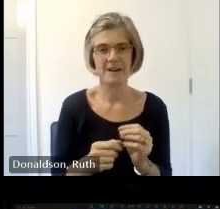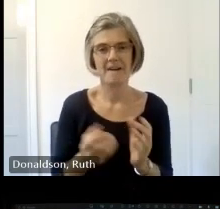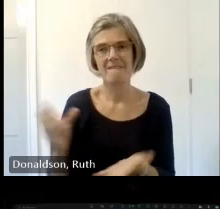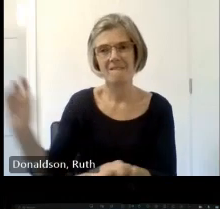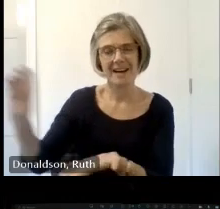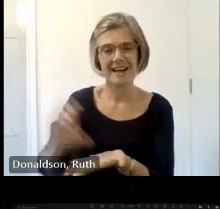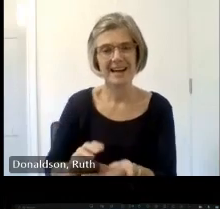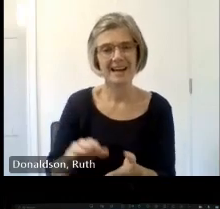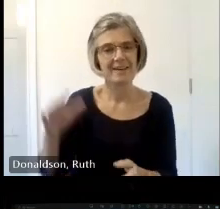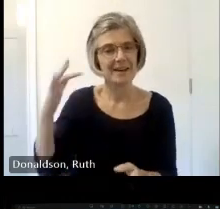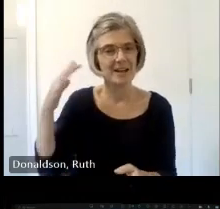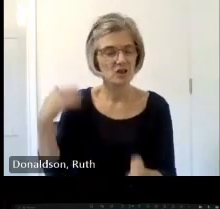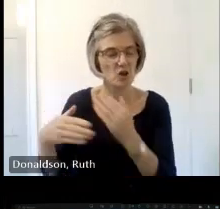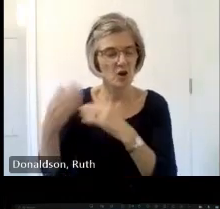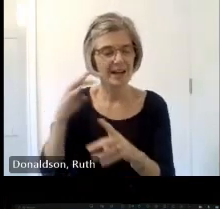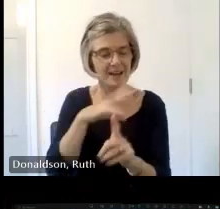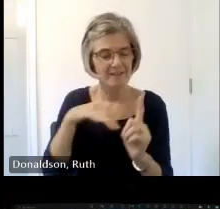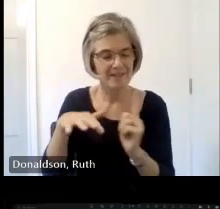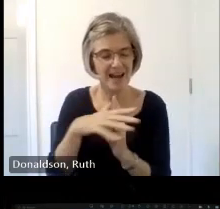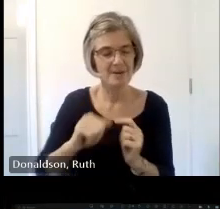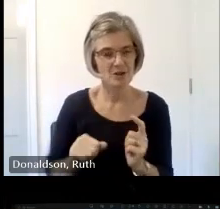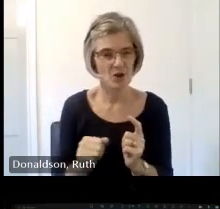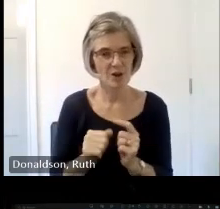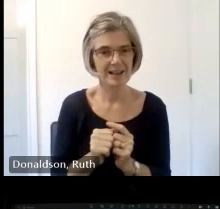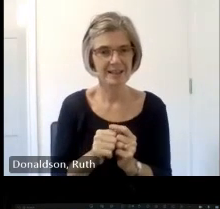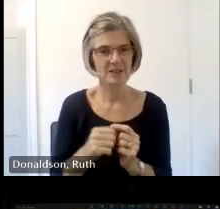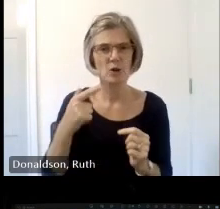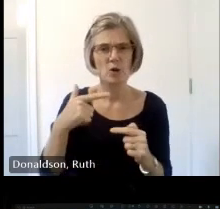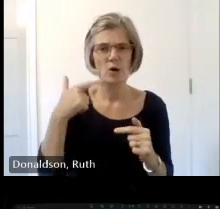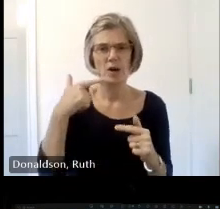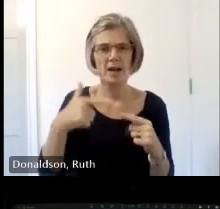archaeological fieldwork next summer to participate in our annual Scotland Dig's